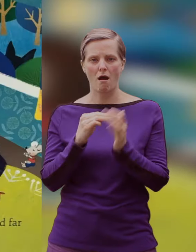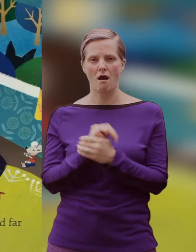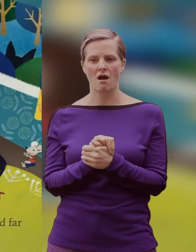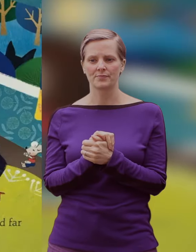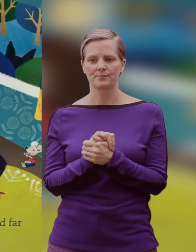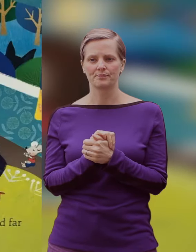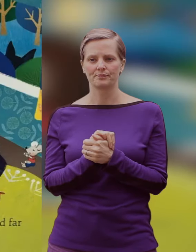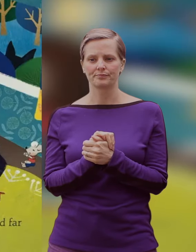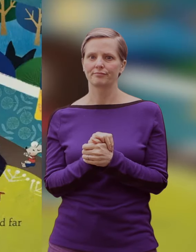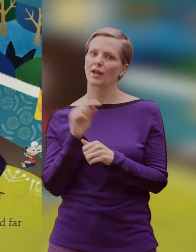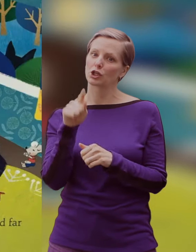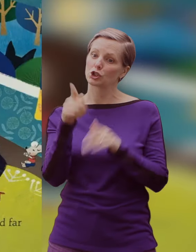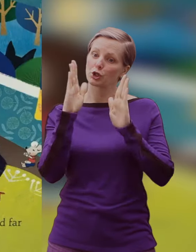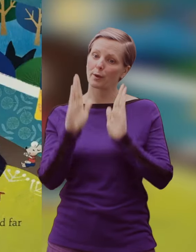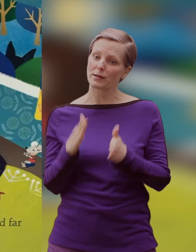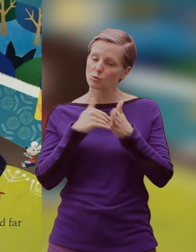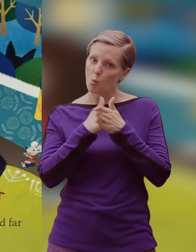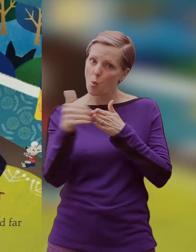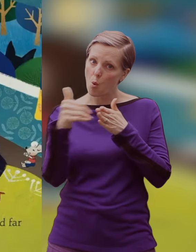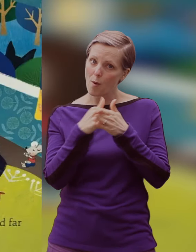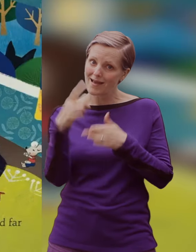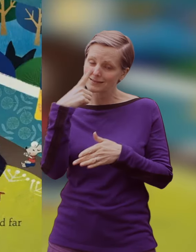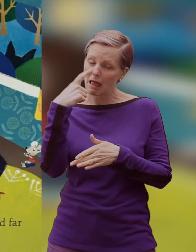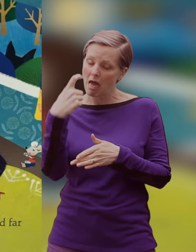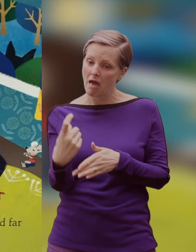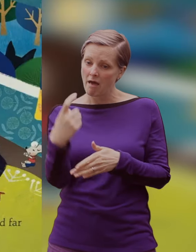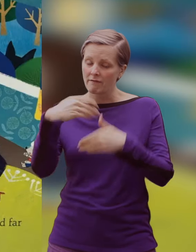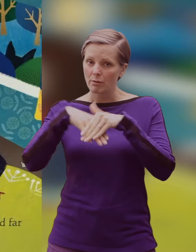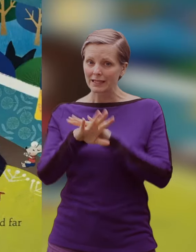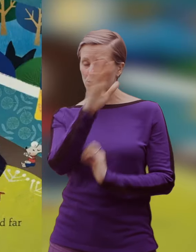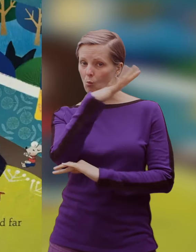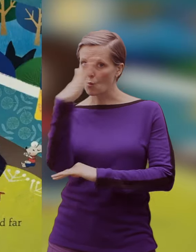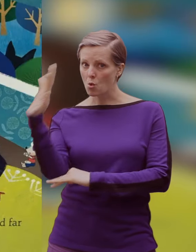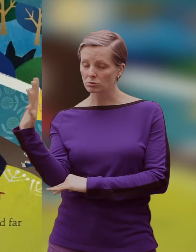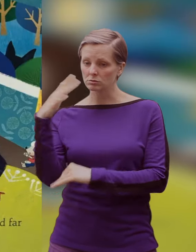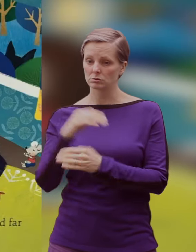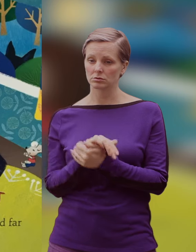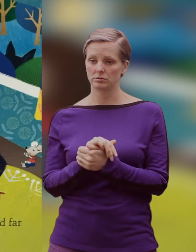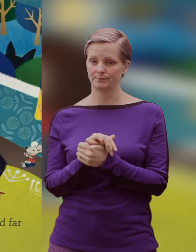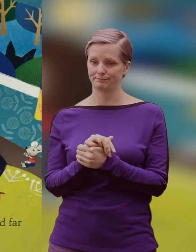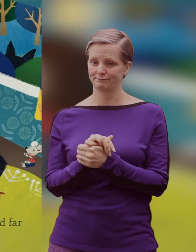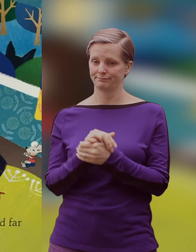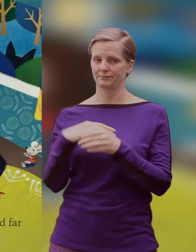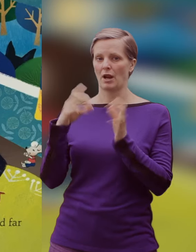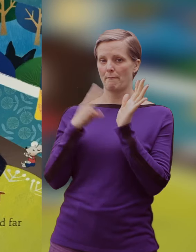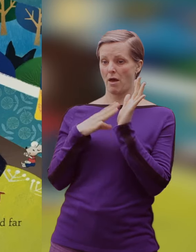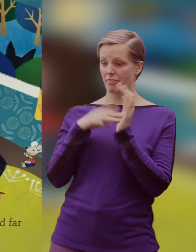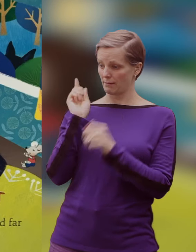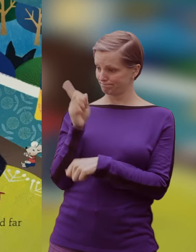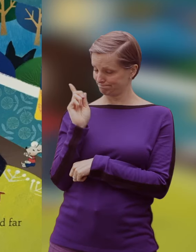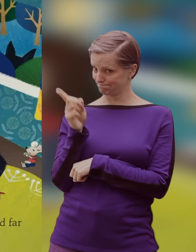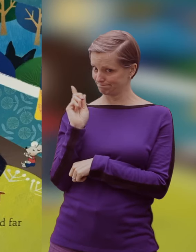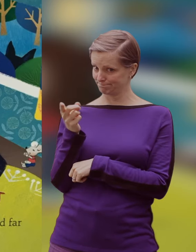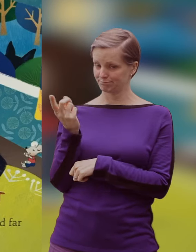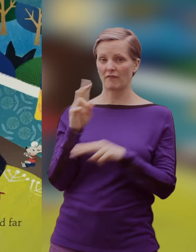You must always be watchful and wary in the wood warned Little Red Riding Hood's mother and father.